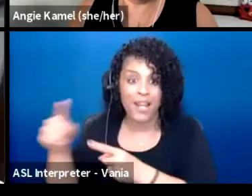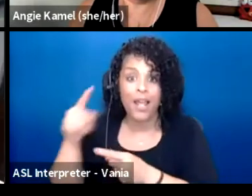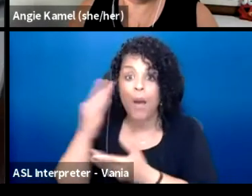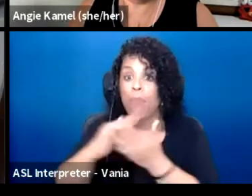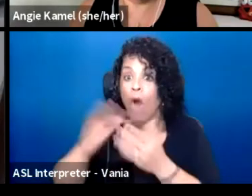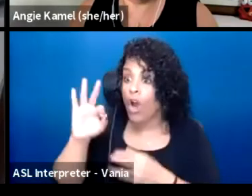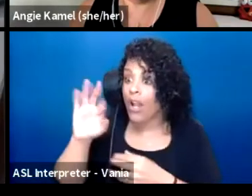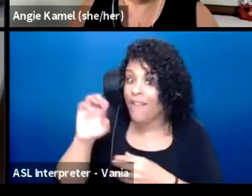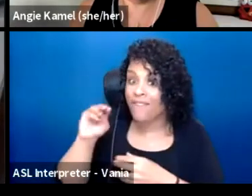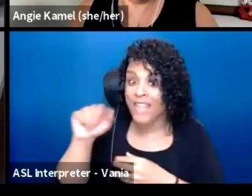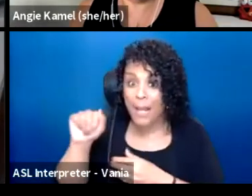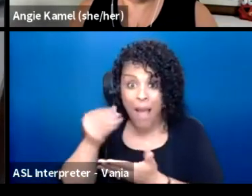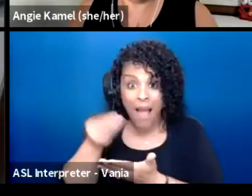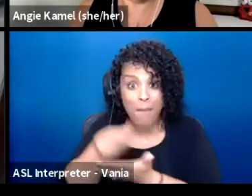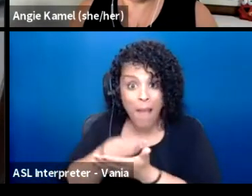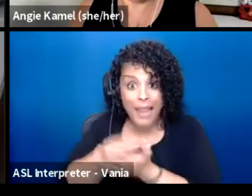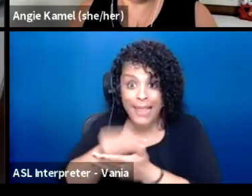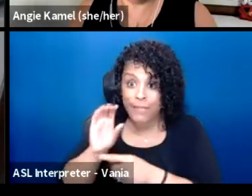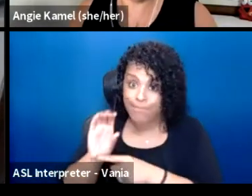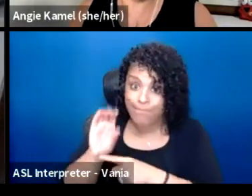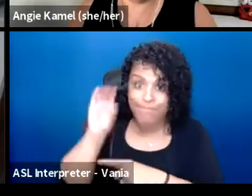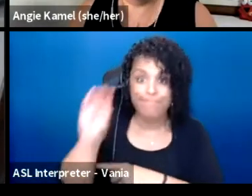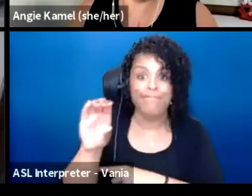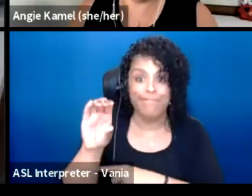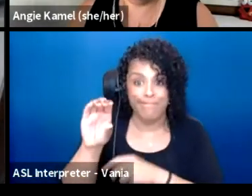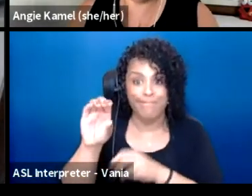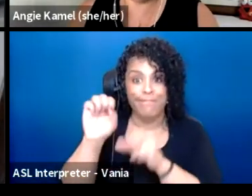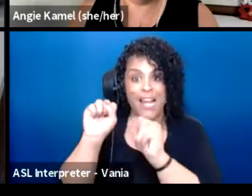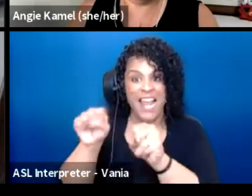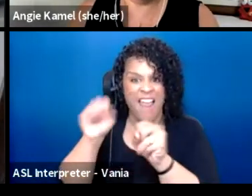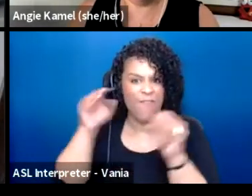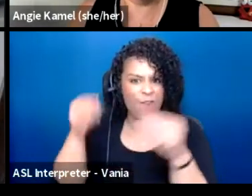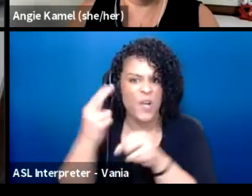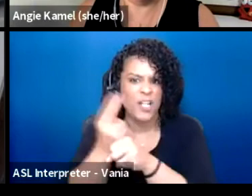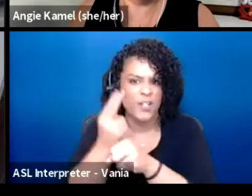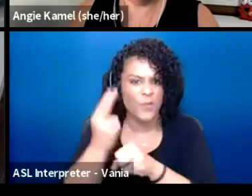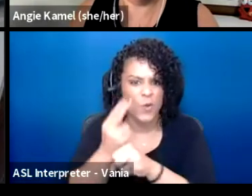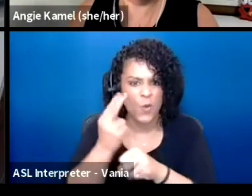is dedicated to creative practice within responding to it.